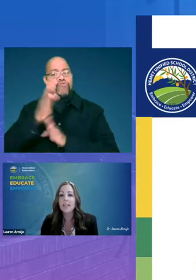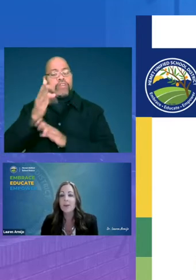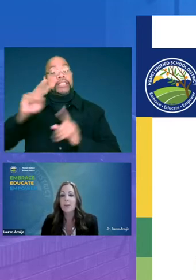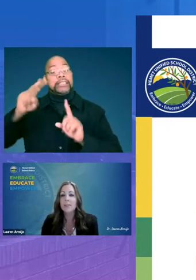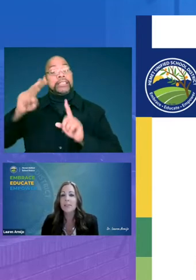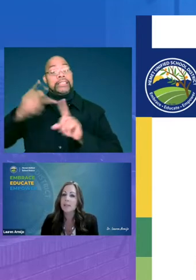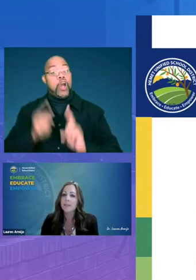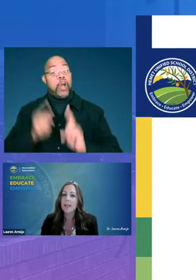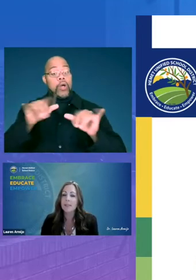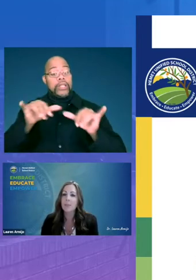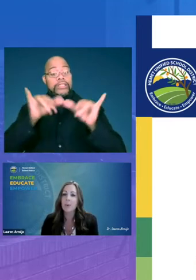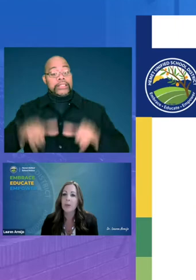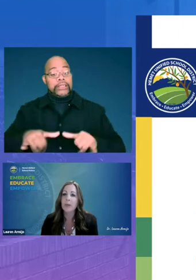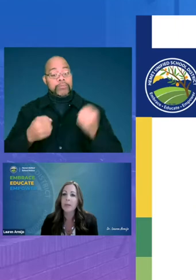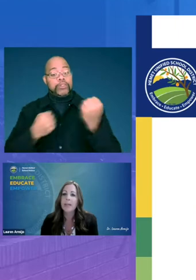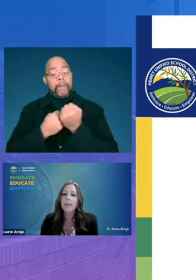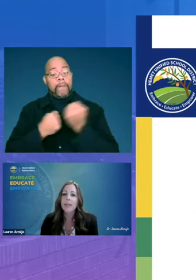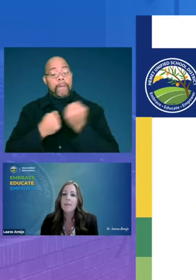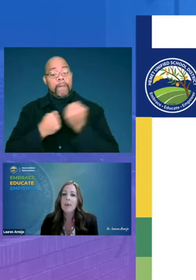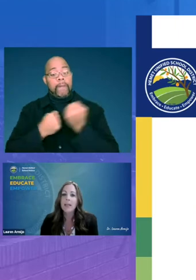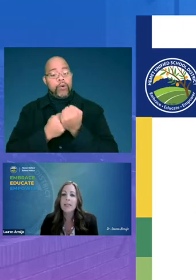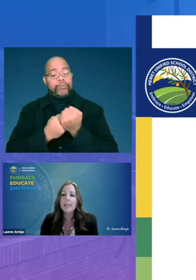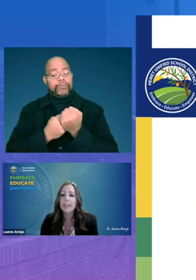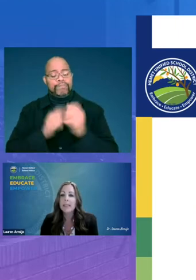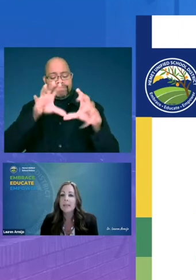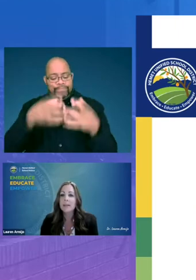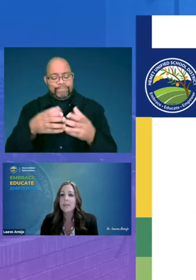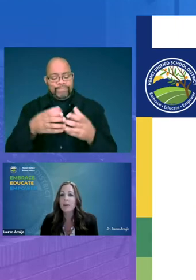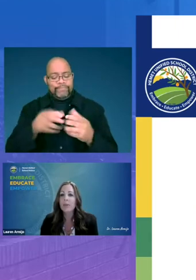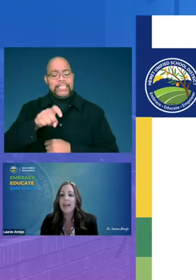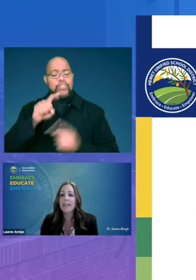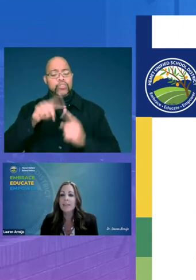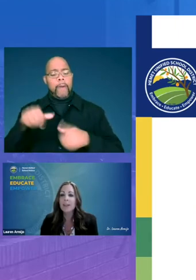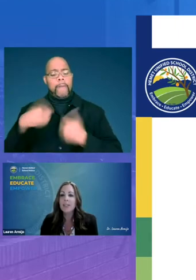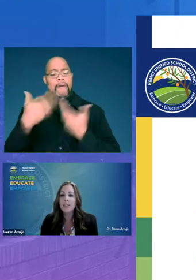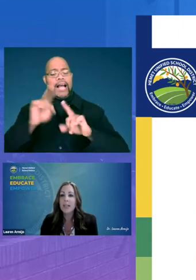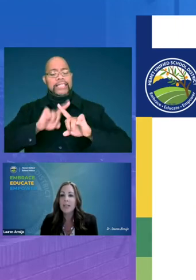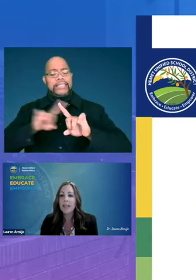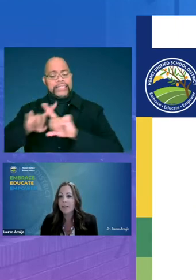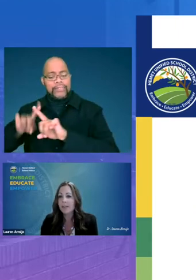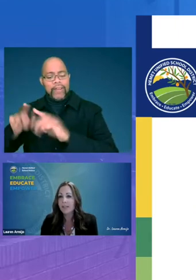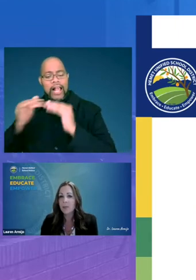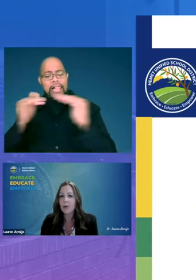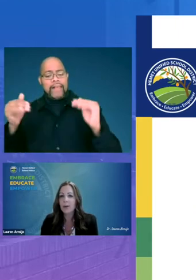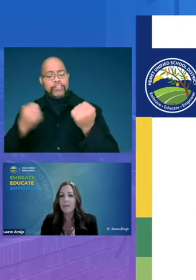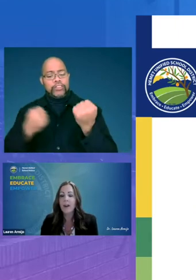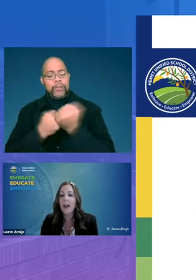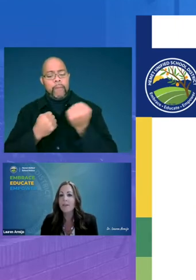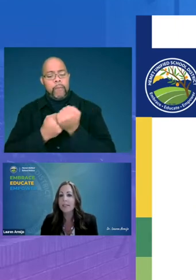goal systems of support embodies the need to provide differentiated levels of support for every